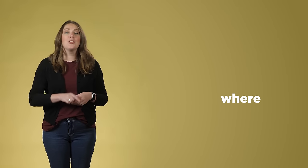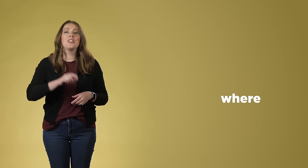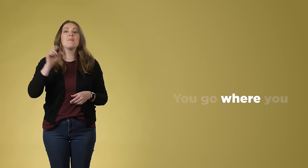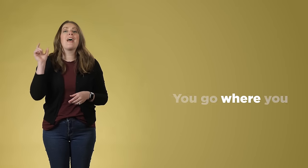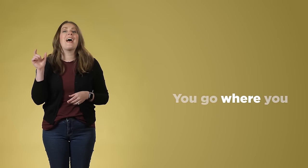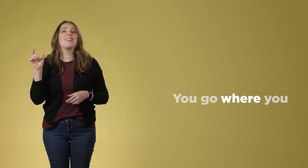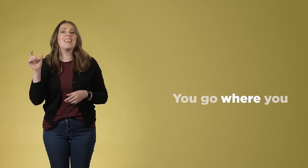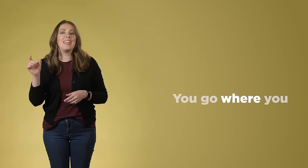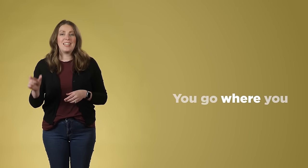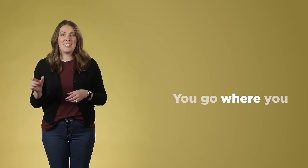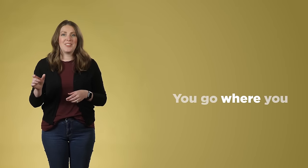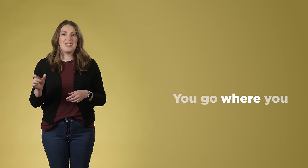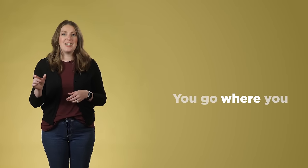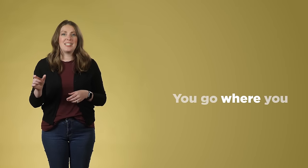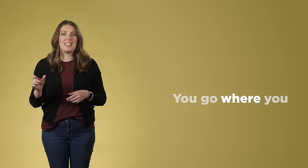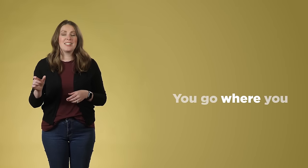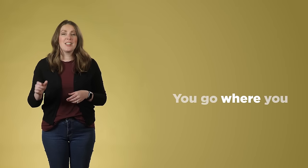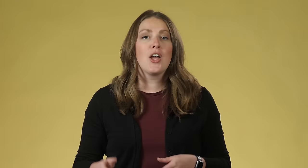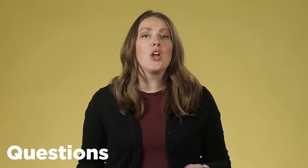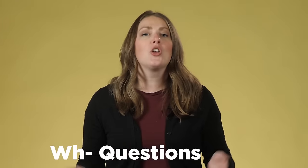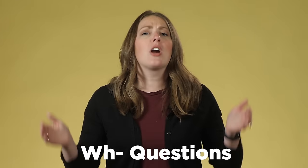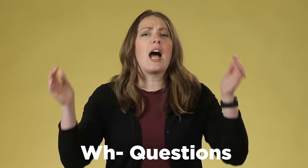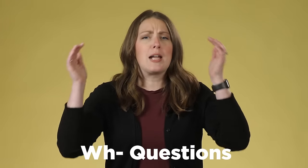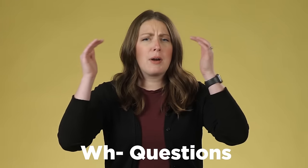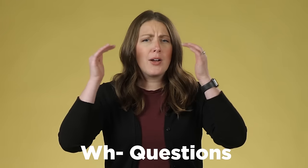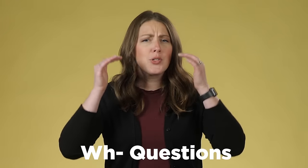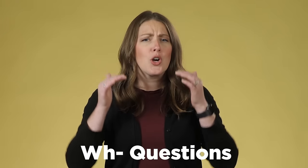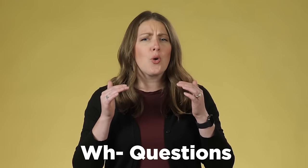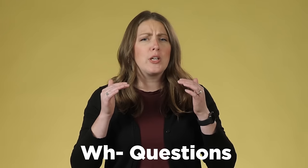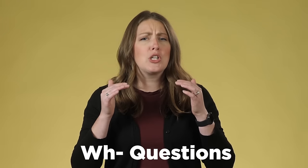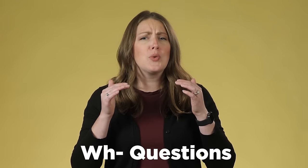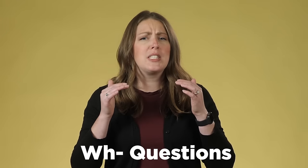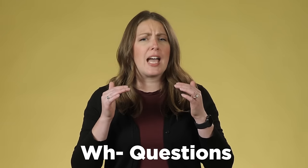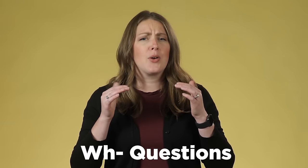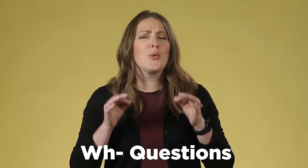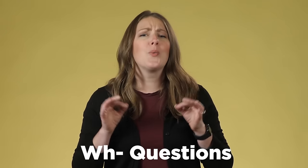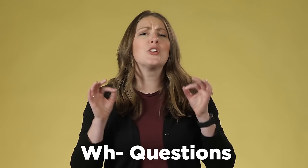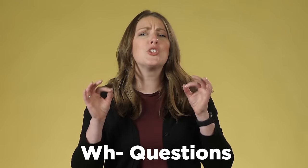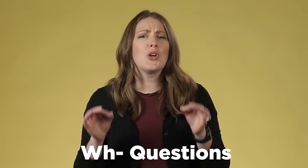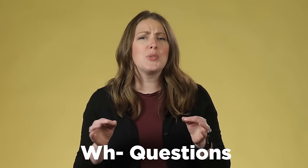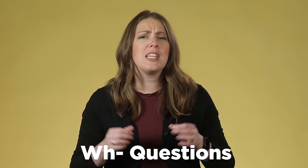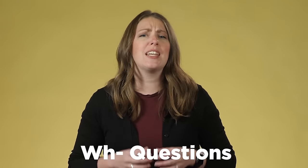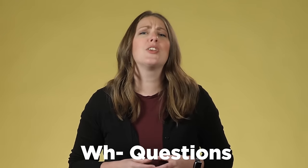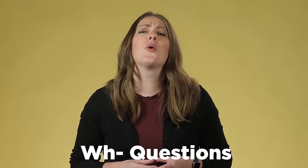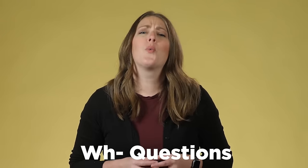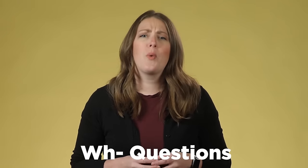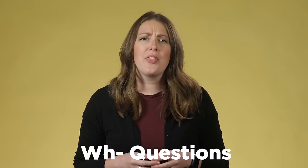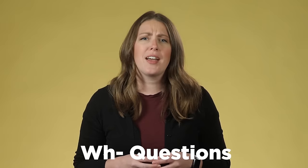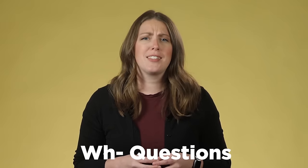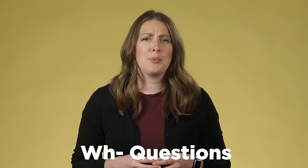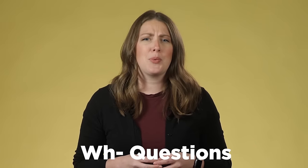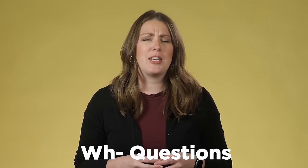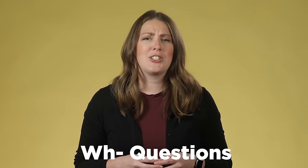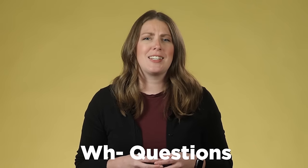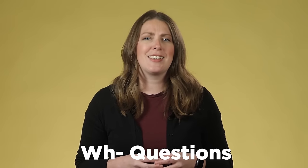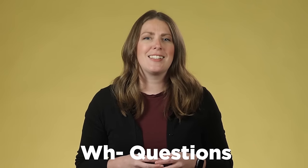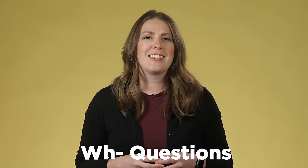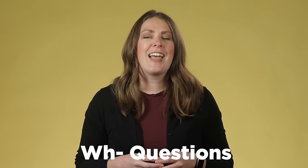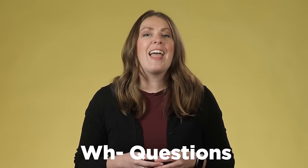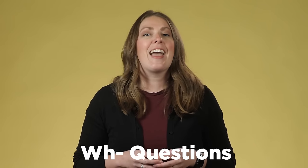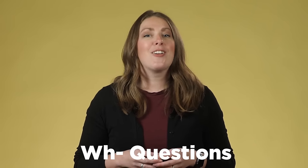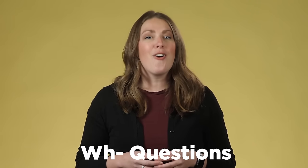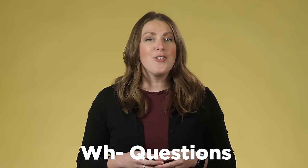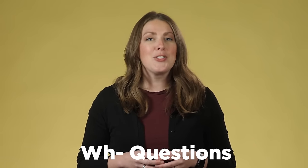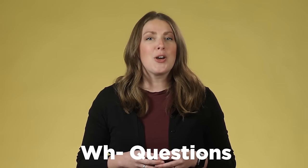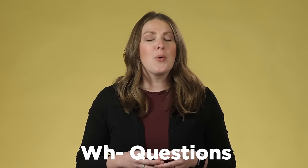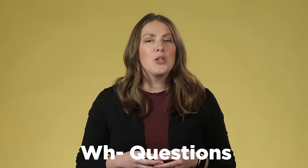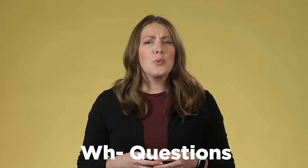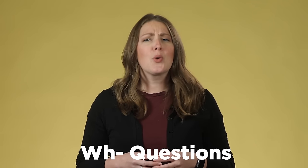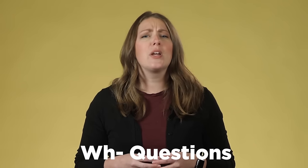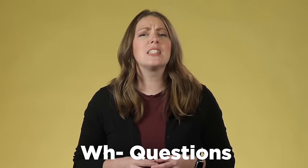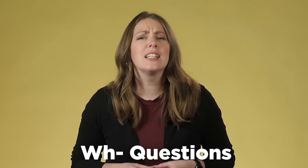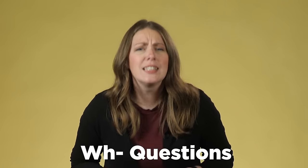questions but in this video we aren't going to cover those. Now let's learn some vocabulary.